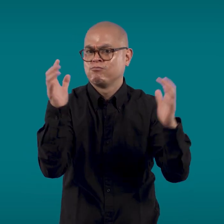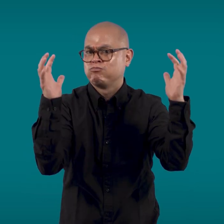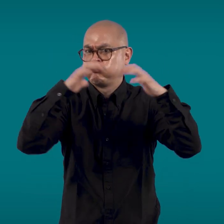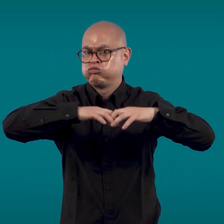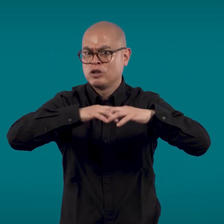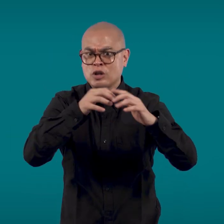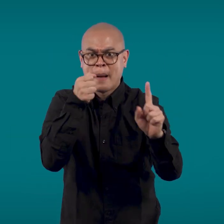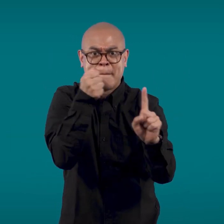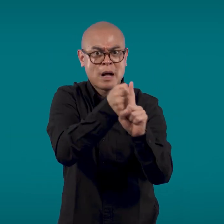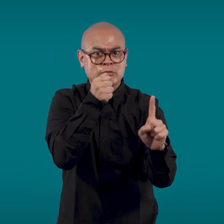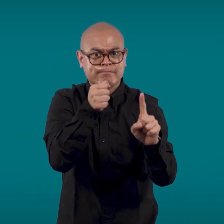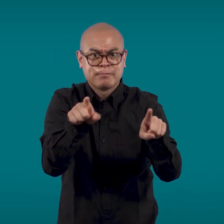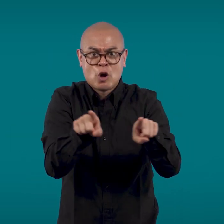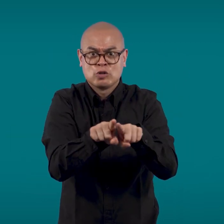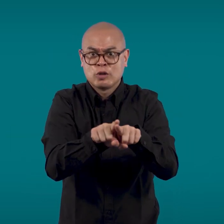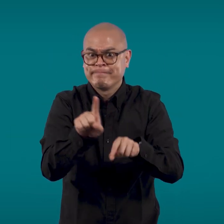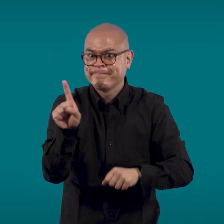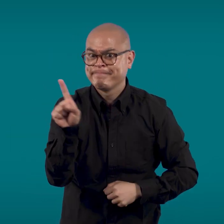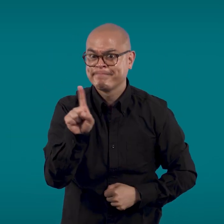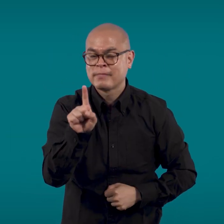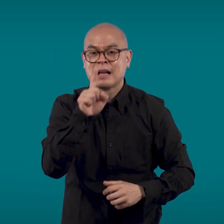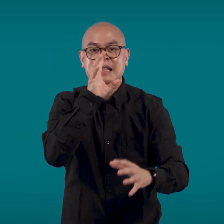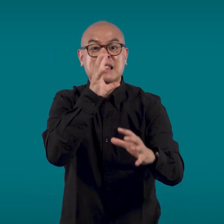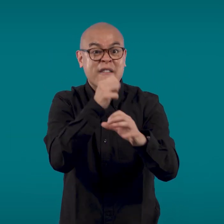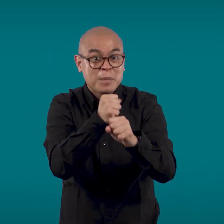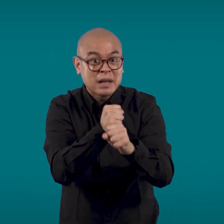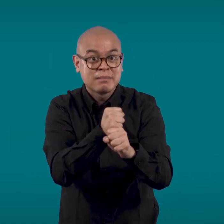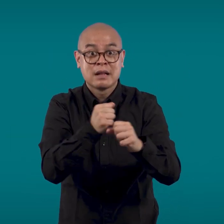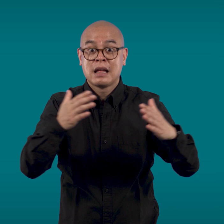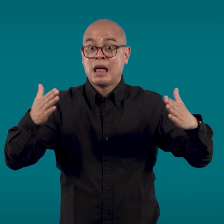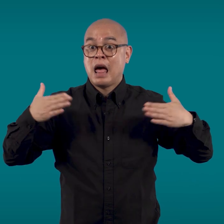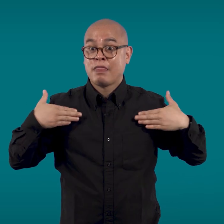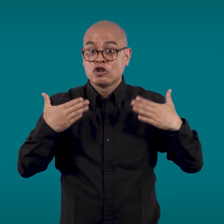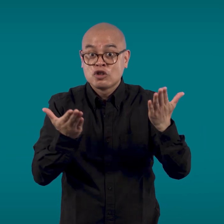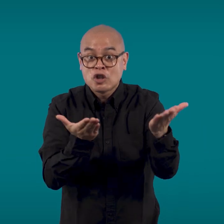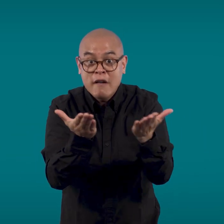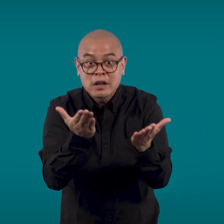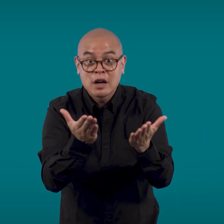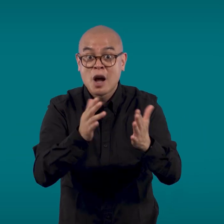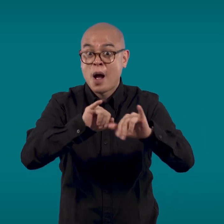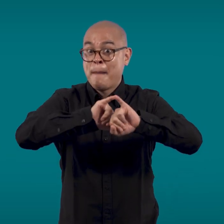The outage also impacted essential government and public health services,